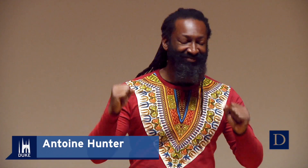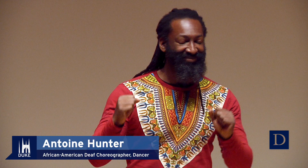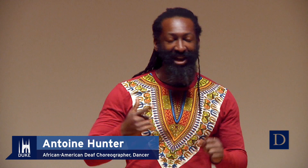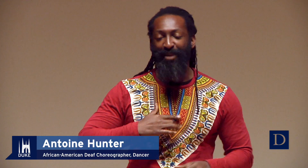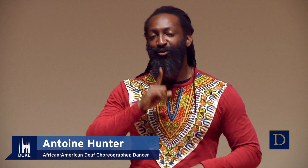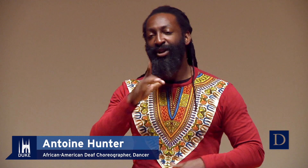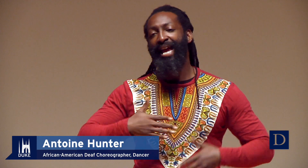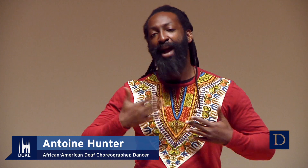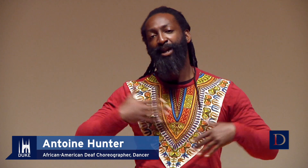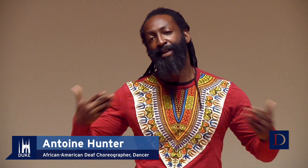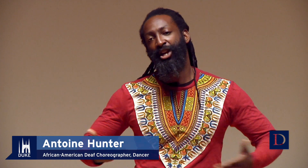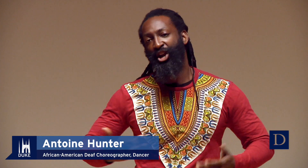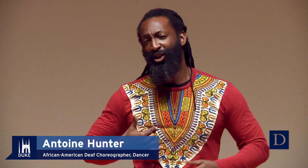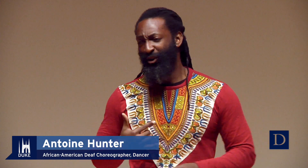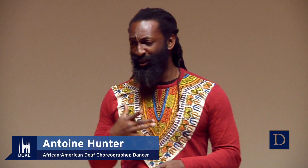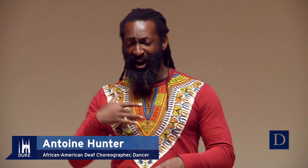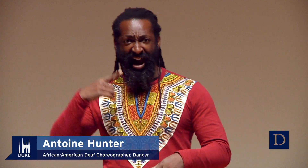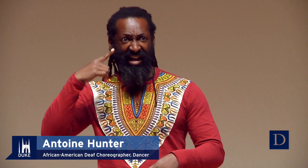Great, awesome. I’m really happy to be here.